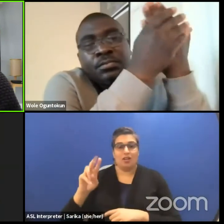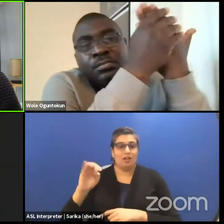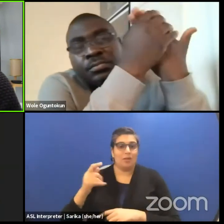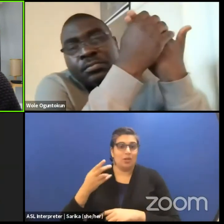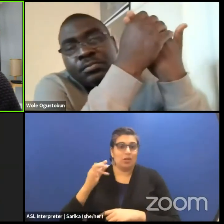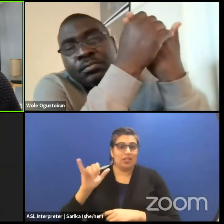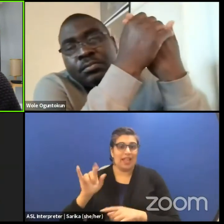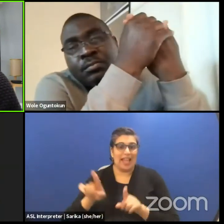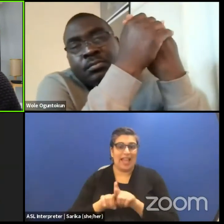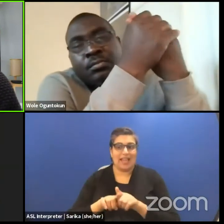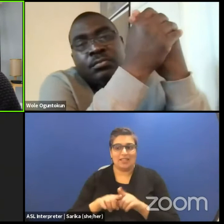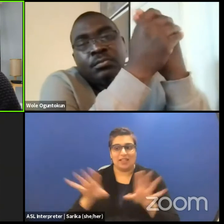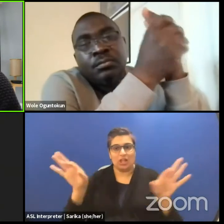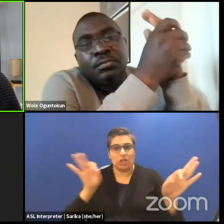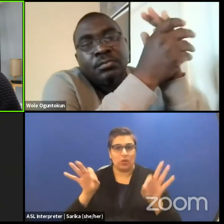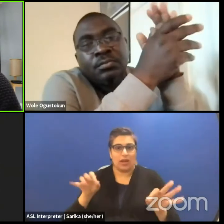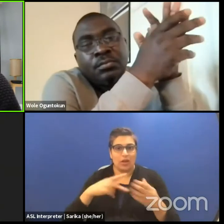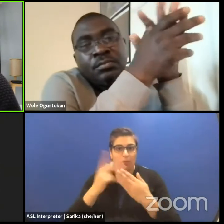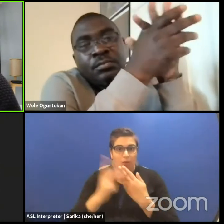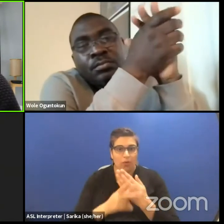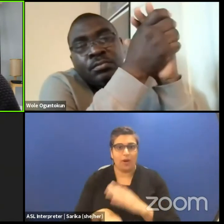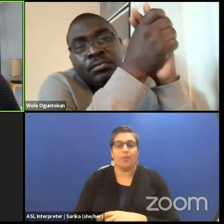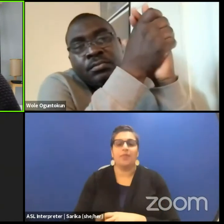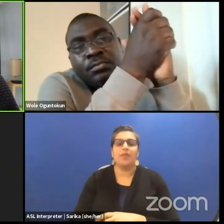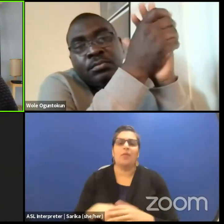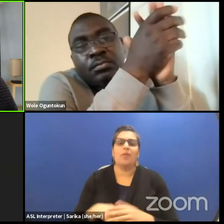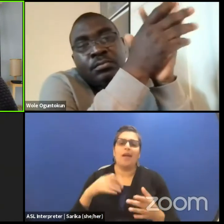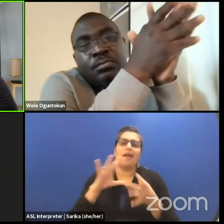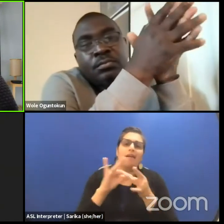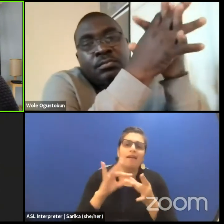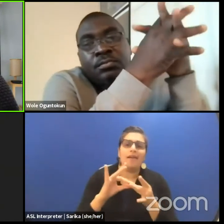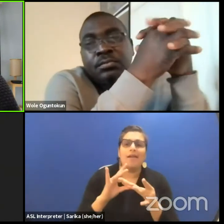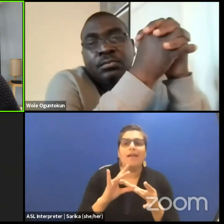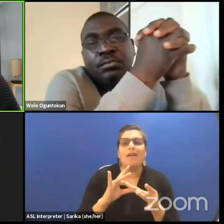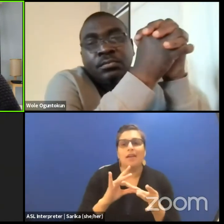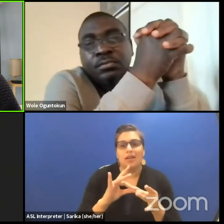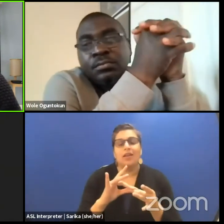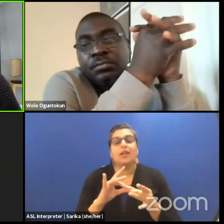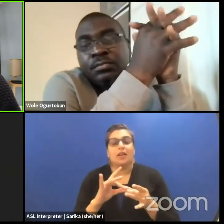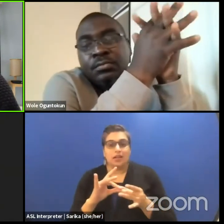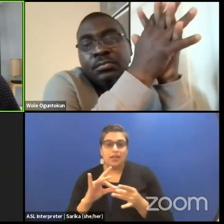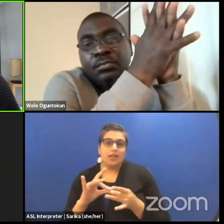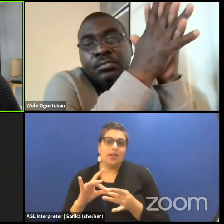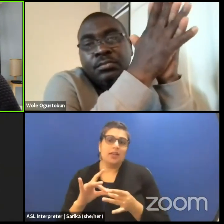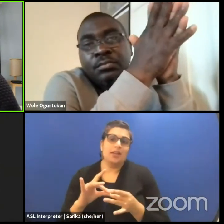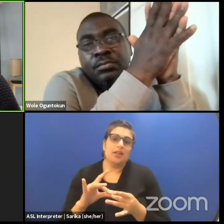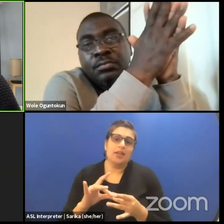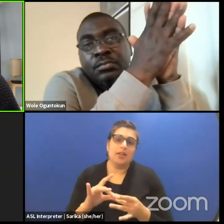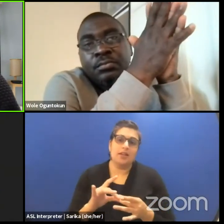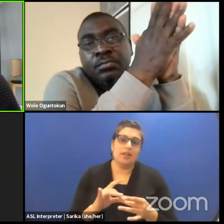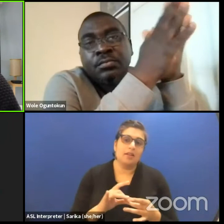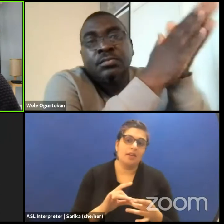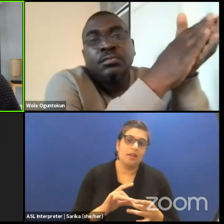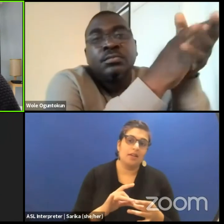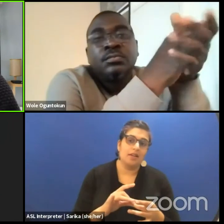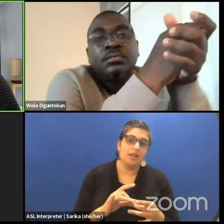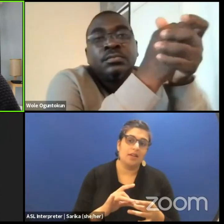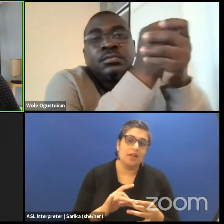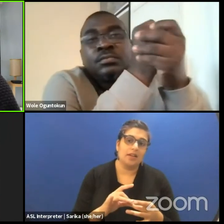we have a comment here again going back to institutional dramaturgy and the fact that the principle of shared leadership